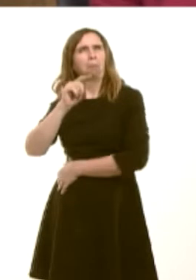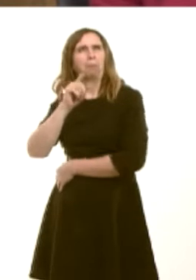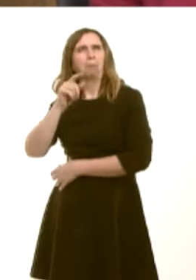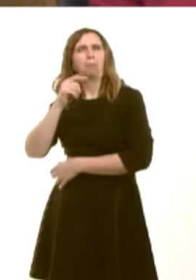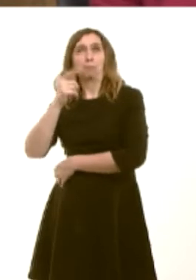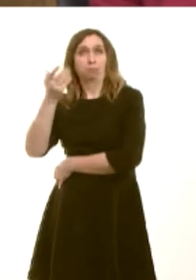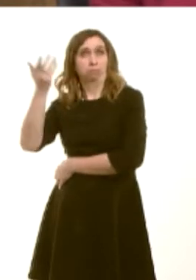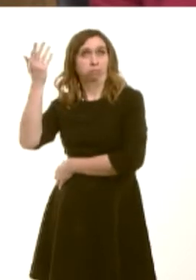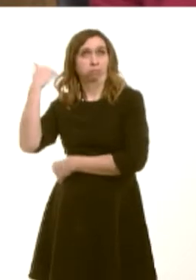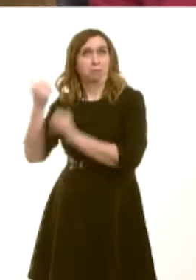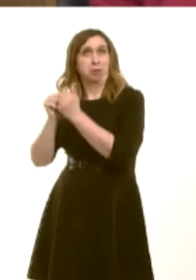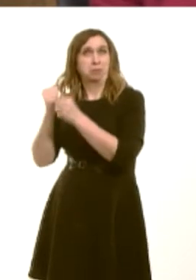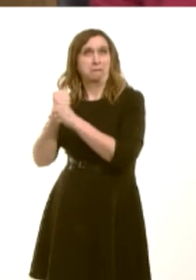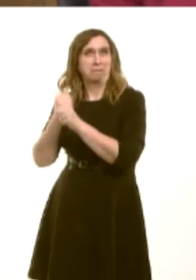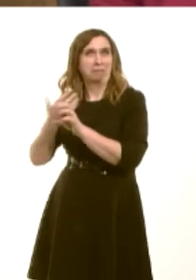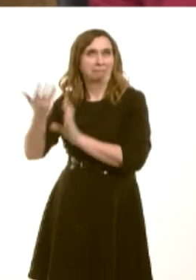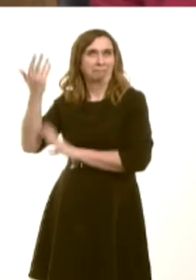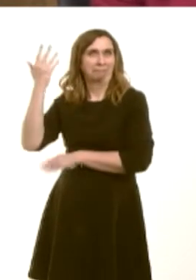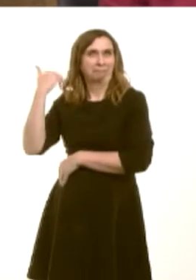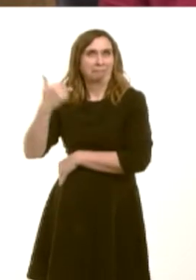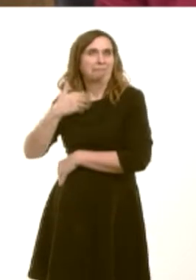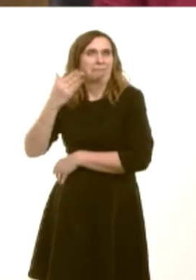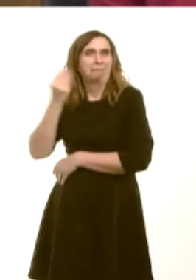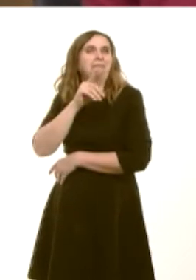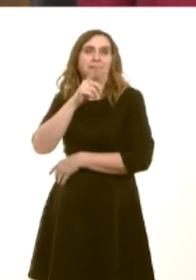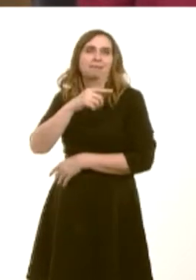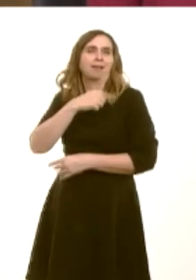when he talks about the partnership Government, but nevertheless, I take his word on that